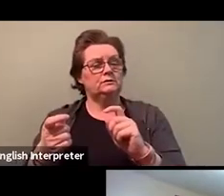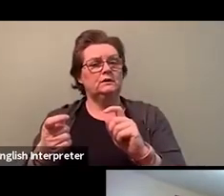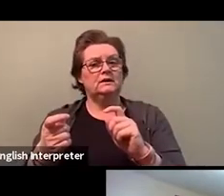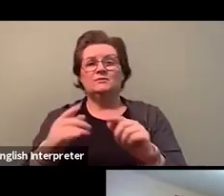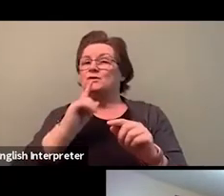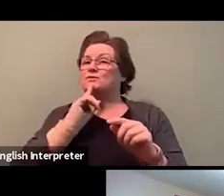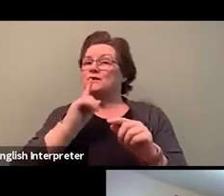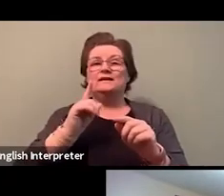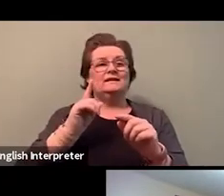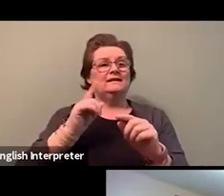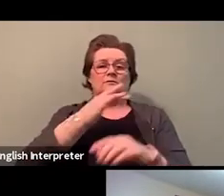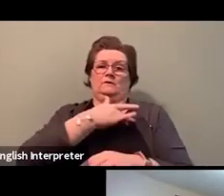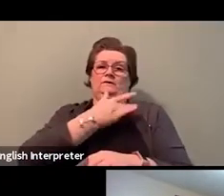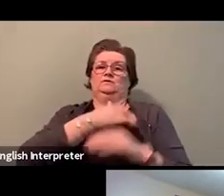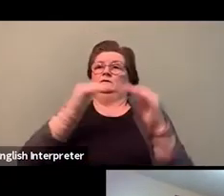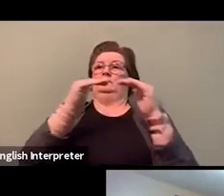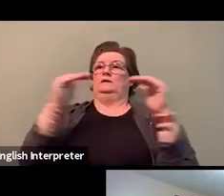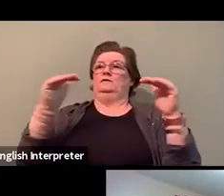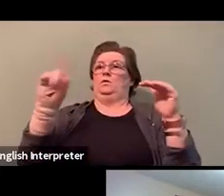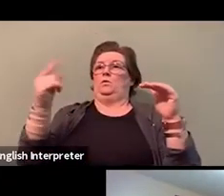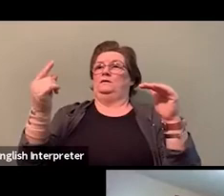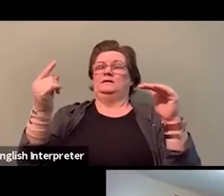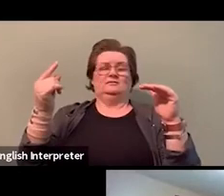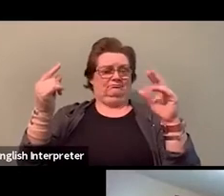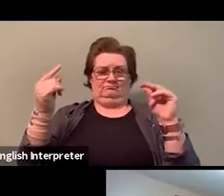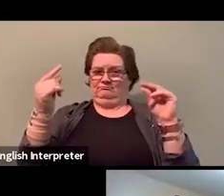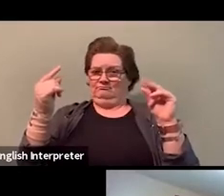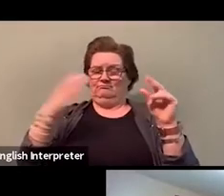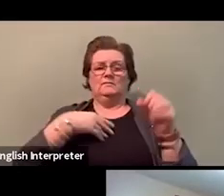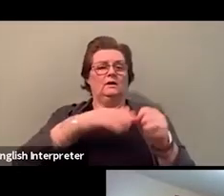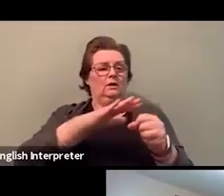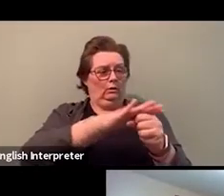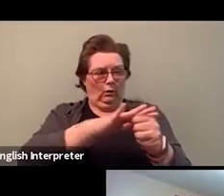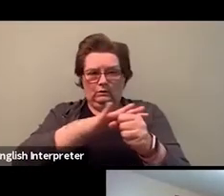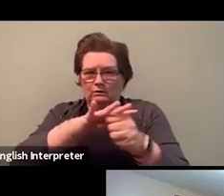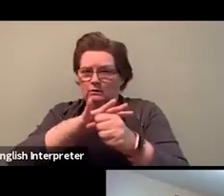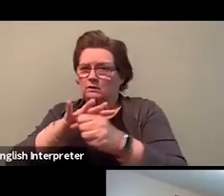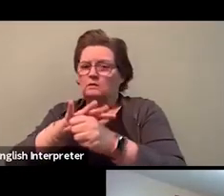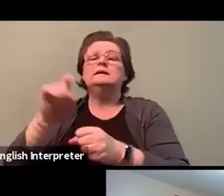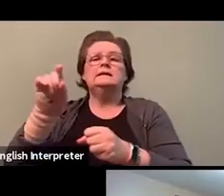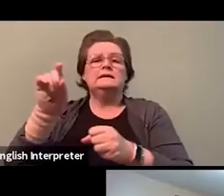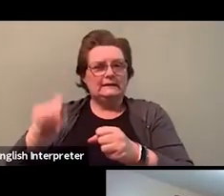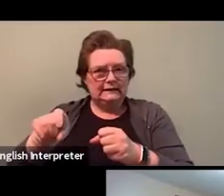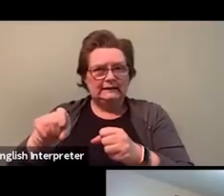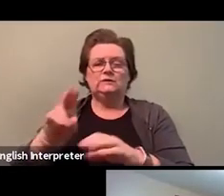to follow, to bring this work in removing barriers and making our union more representative of our members